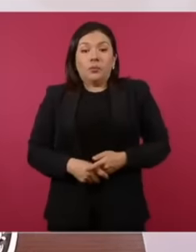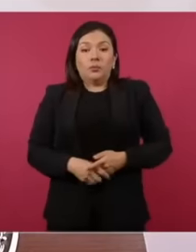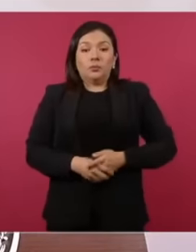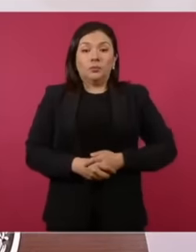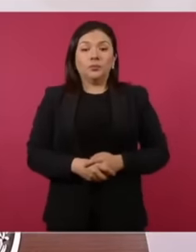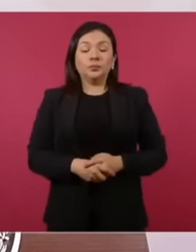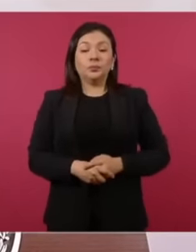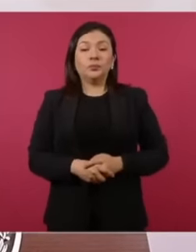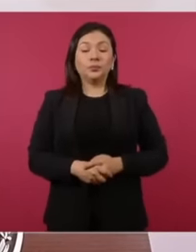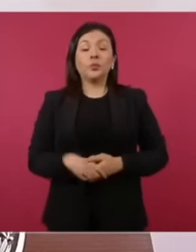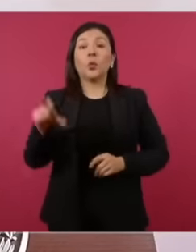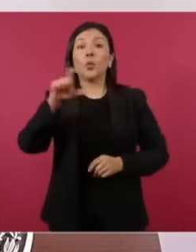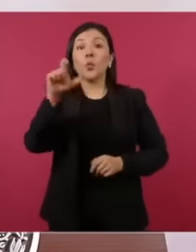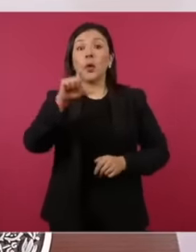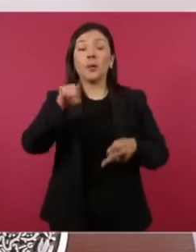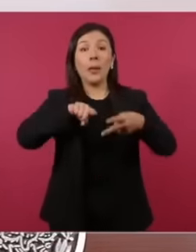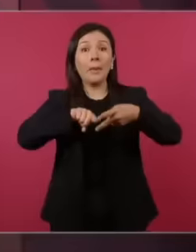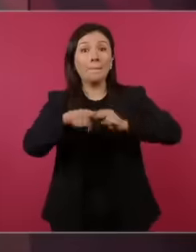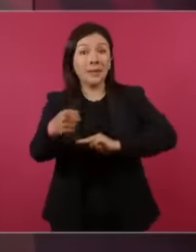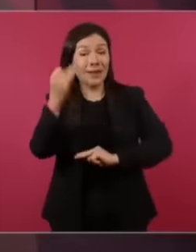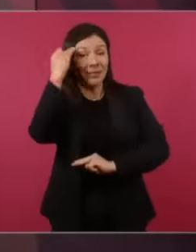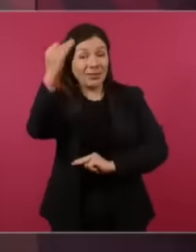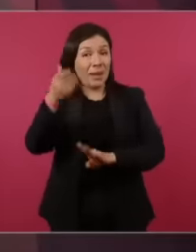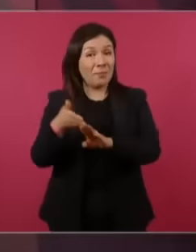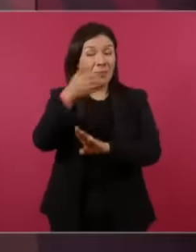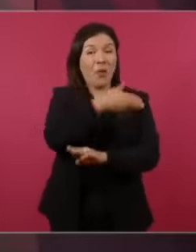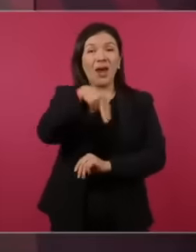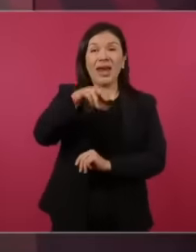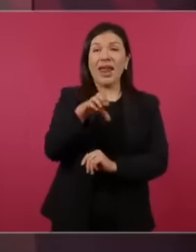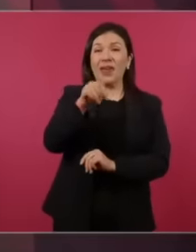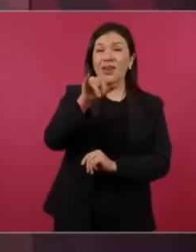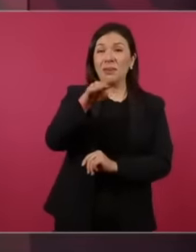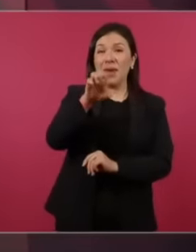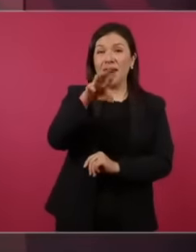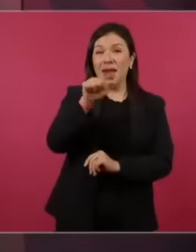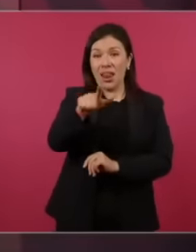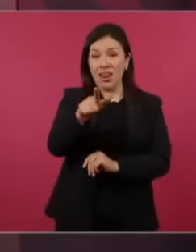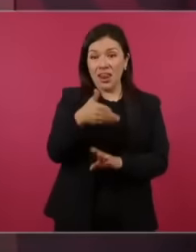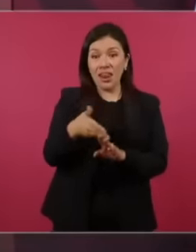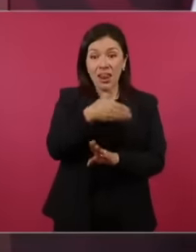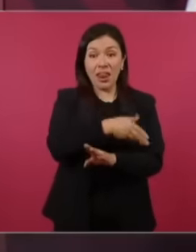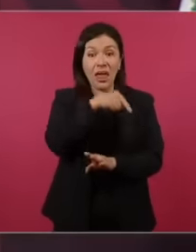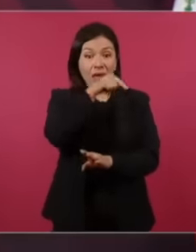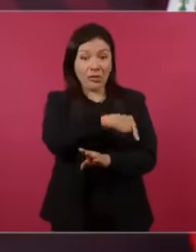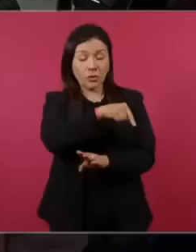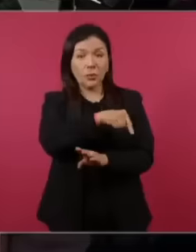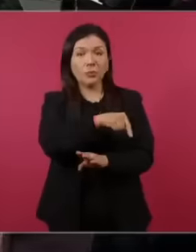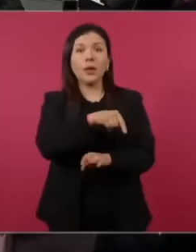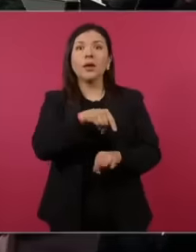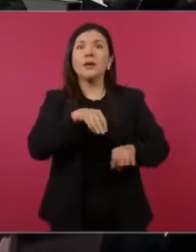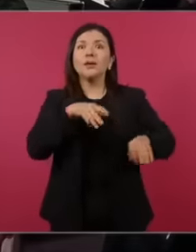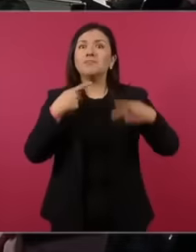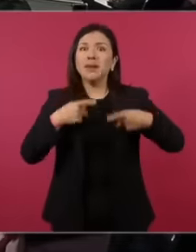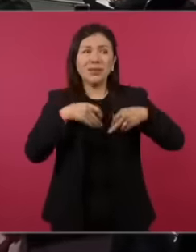since the neoliberal period began, salaries instead of increasing in